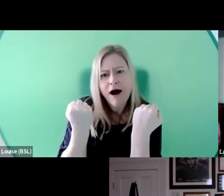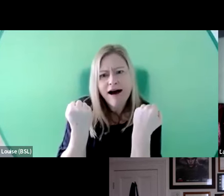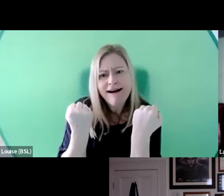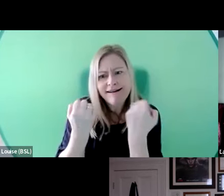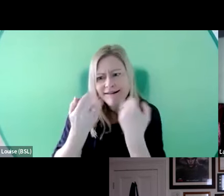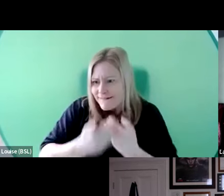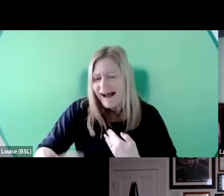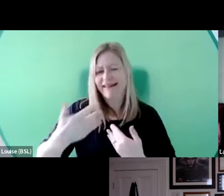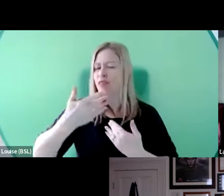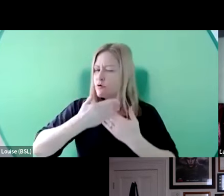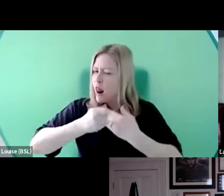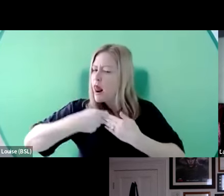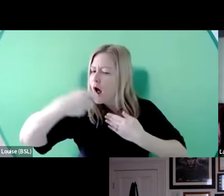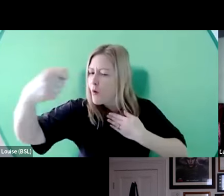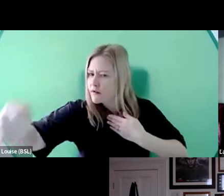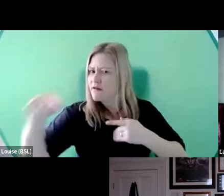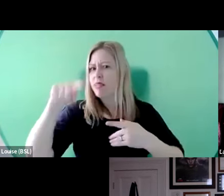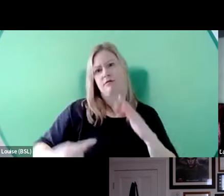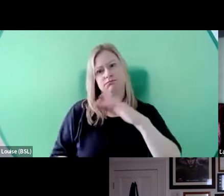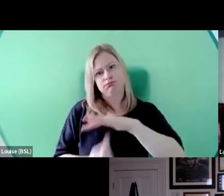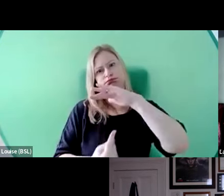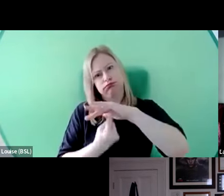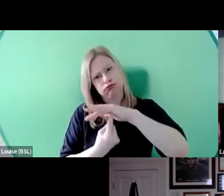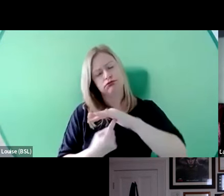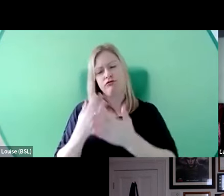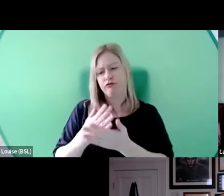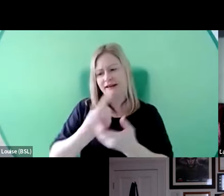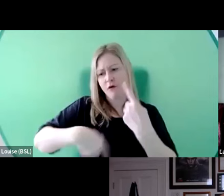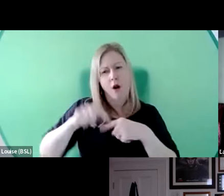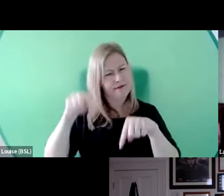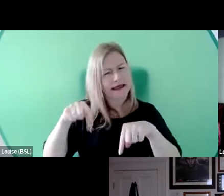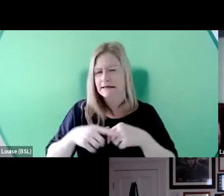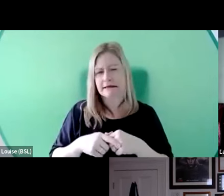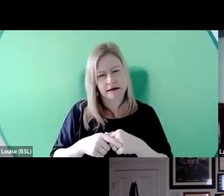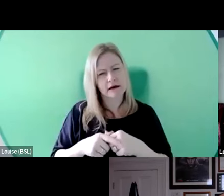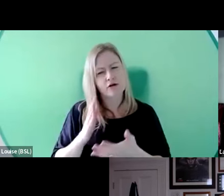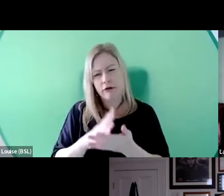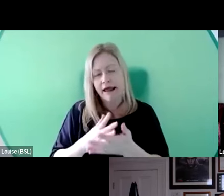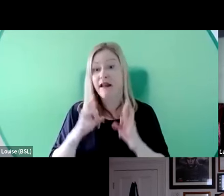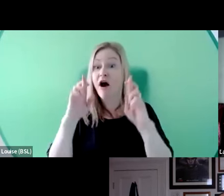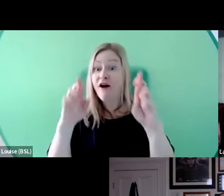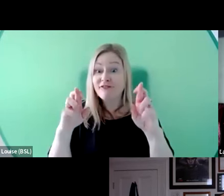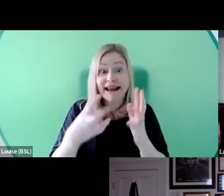I think they're the vital cog in all of this and then hopefully you extend out so that